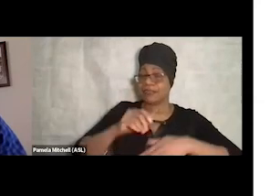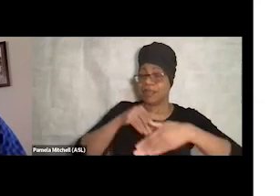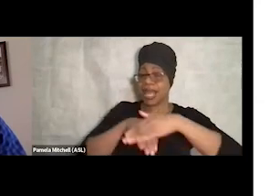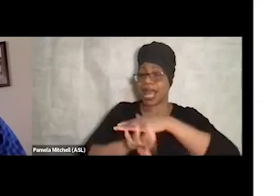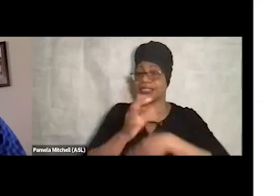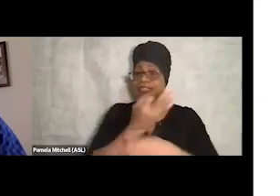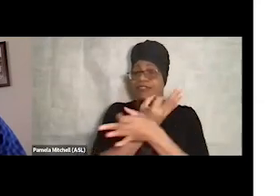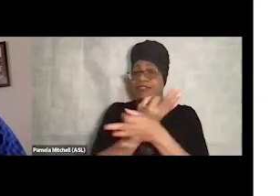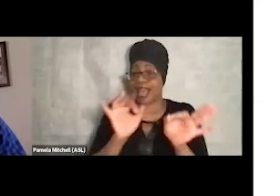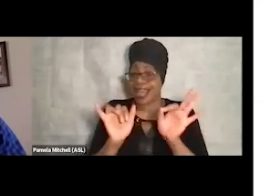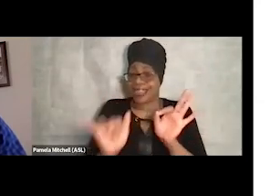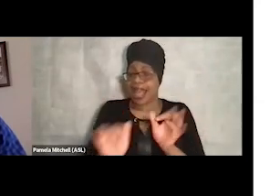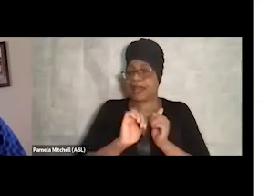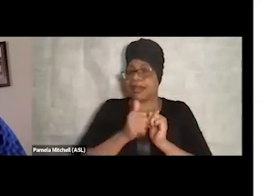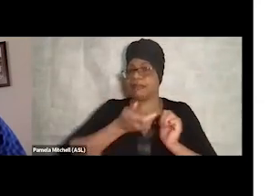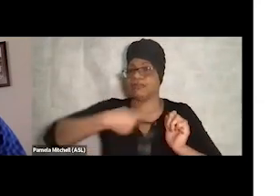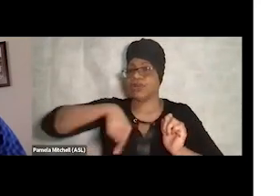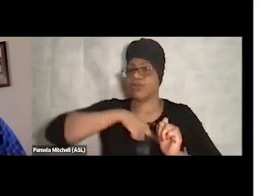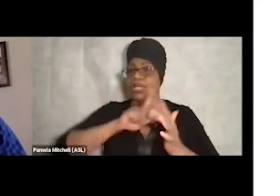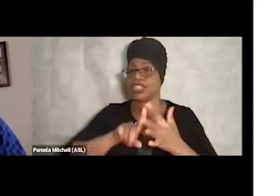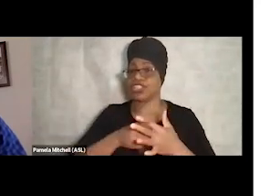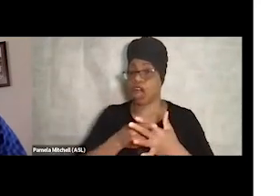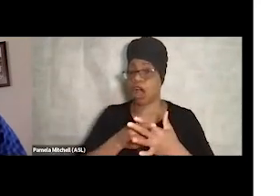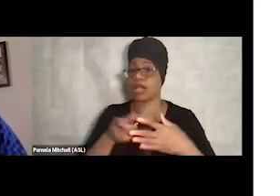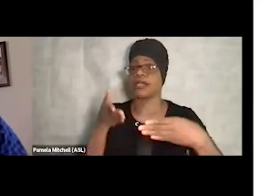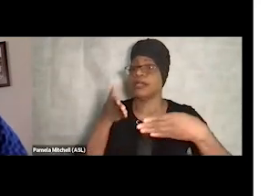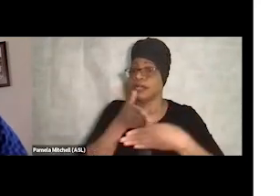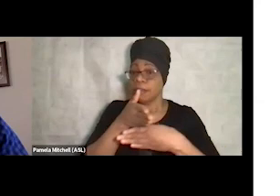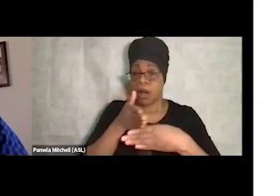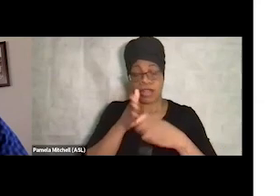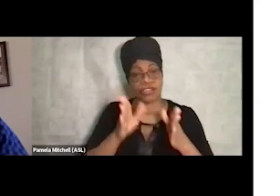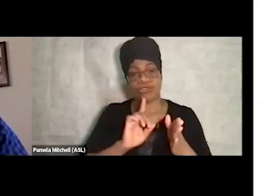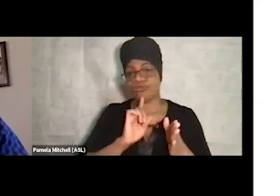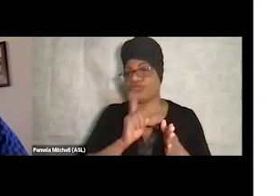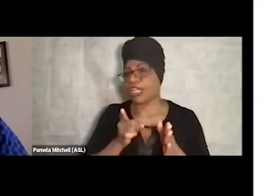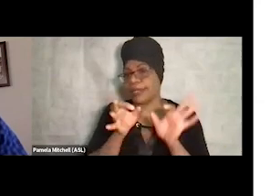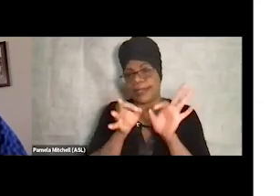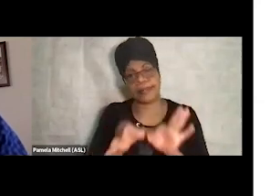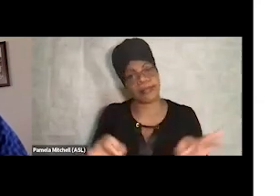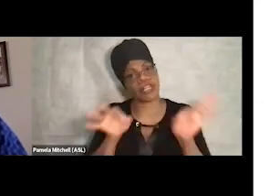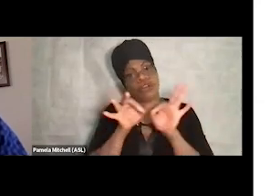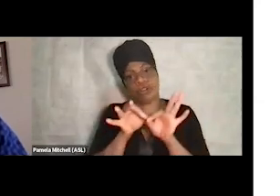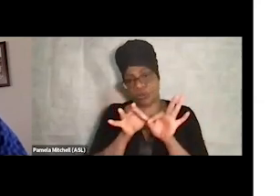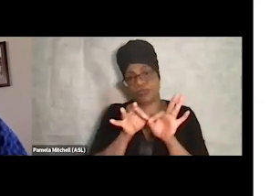So that partnership was very critical. And then starting to, one of my first calls